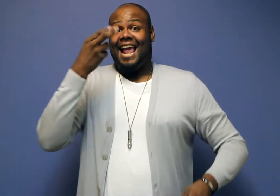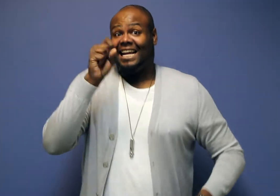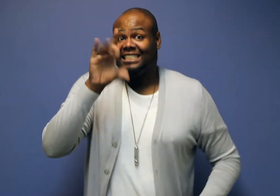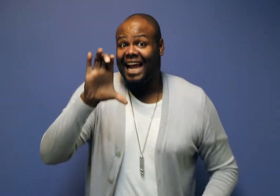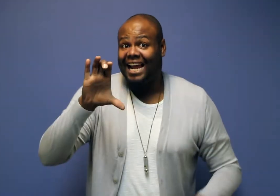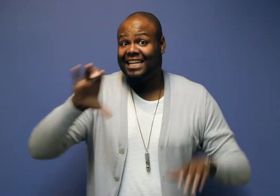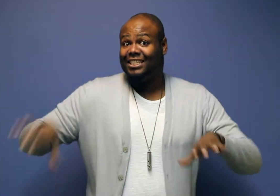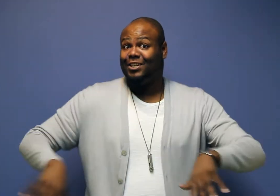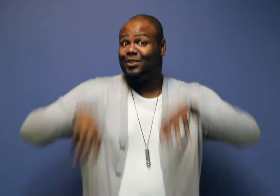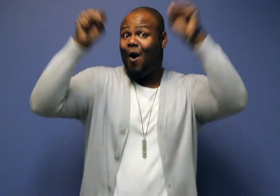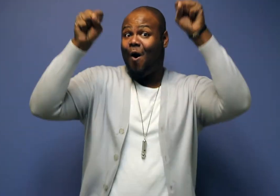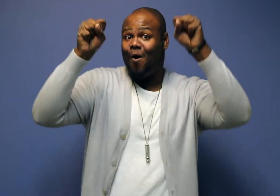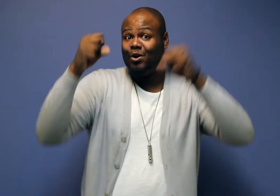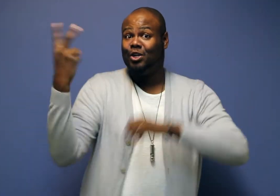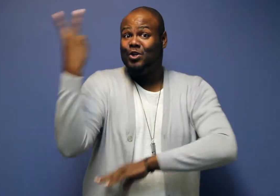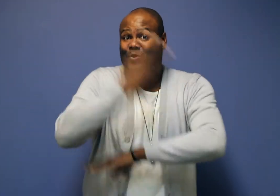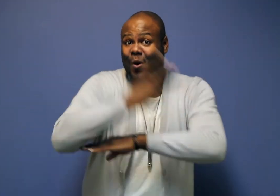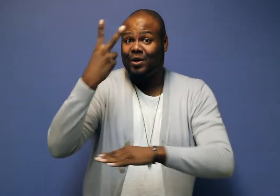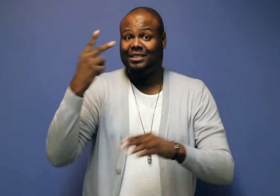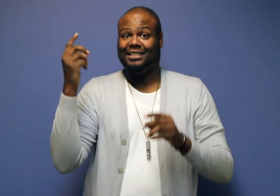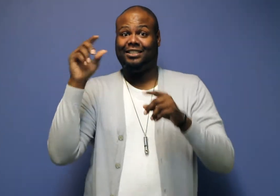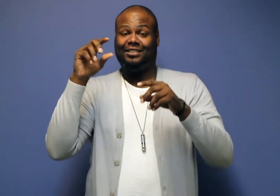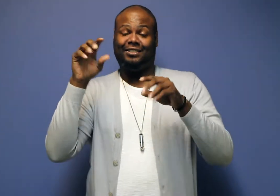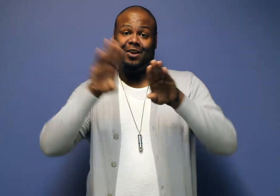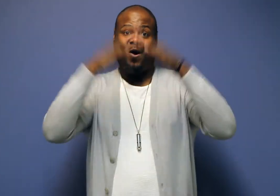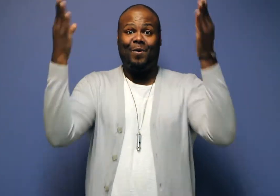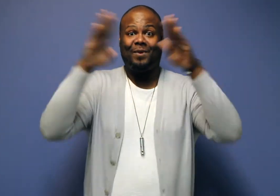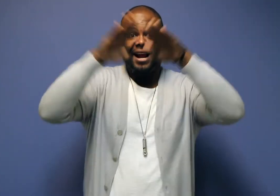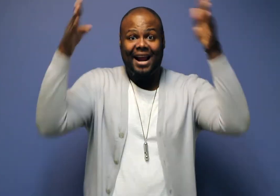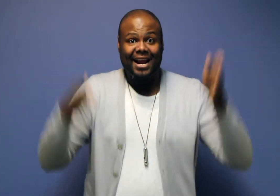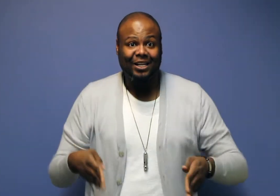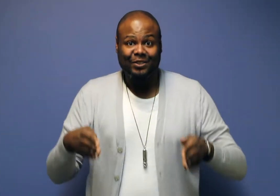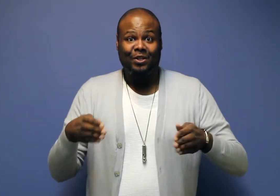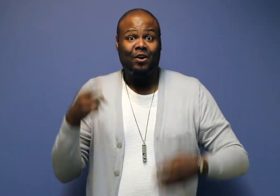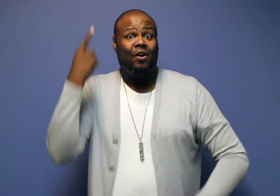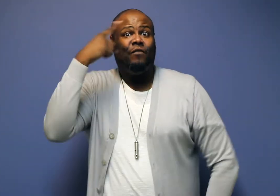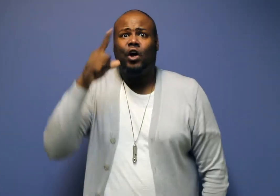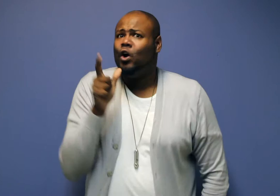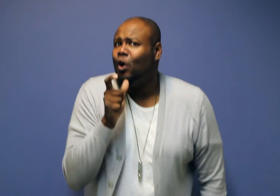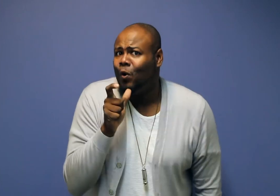HSDC is hosting a two-day open house for the interpreting community.